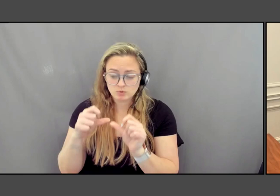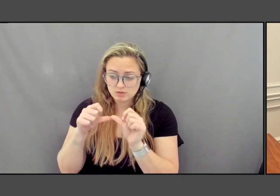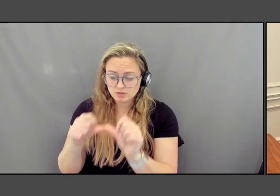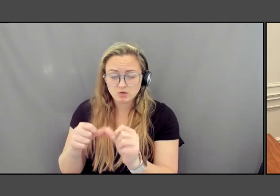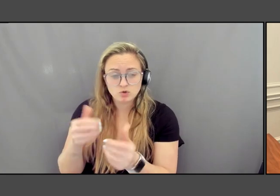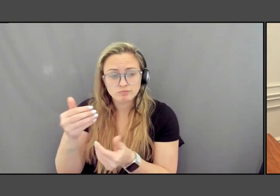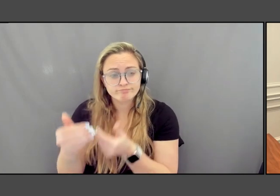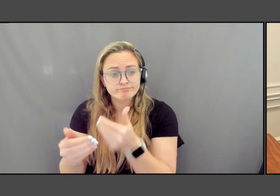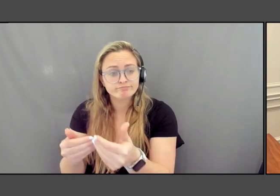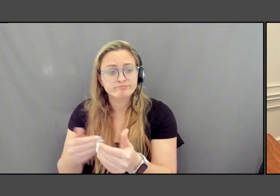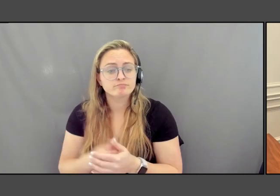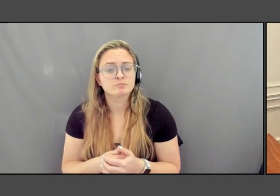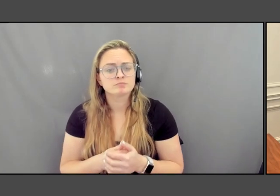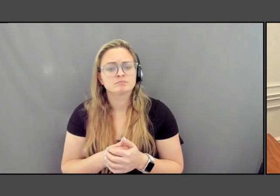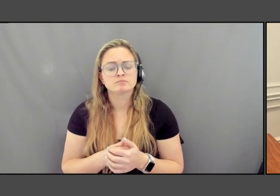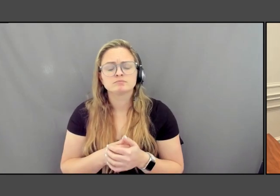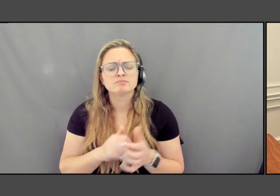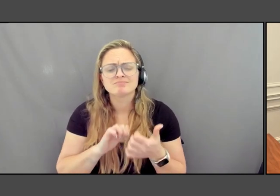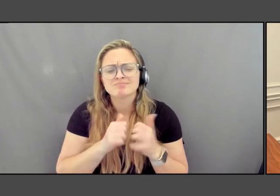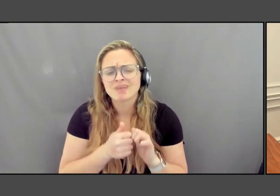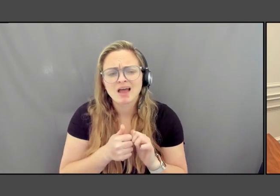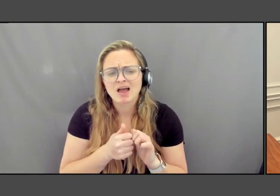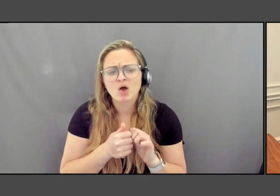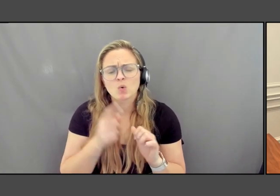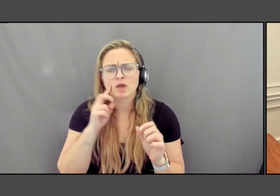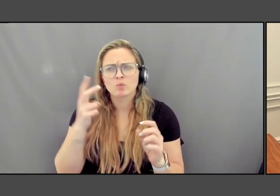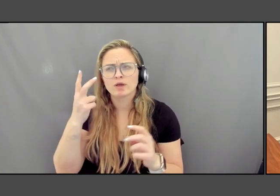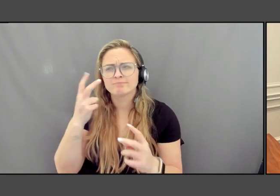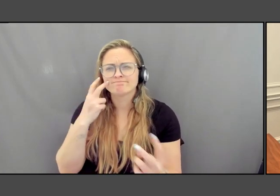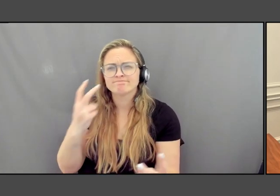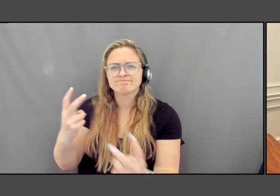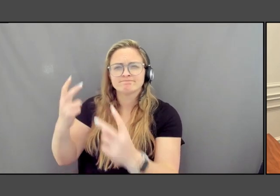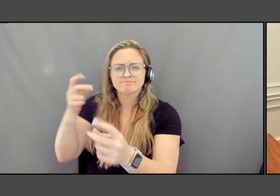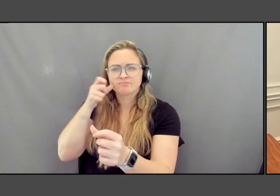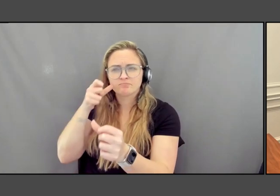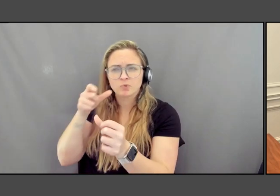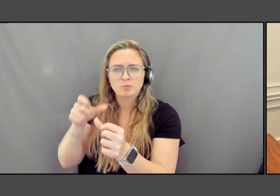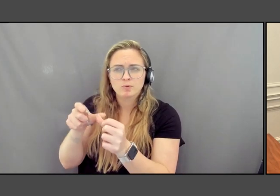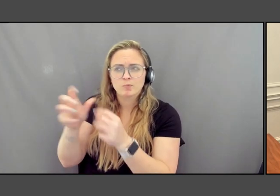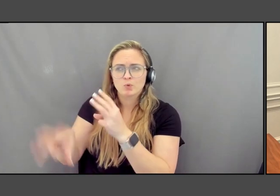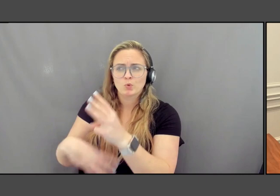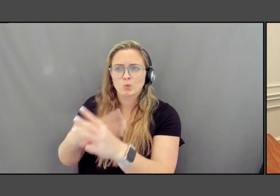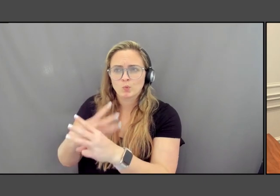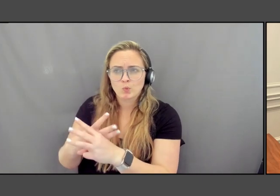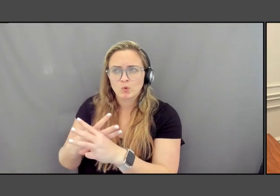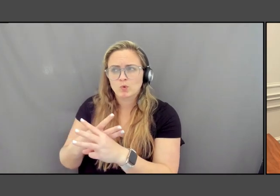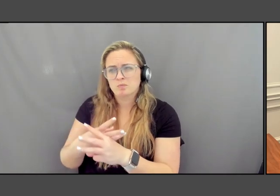How can we best memorialize the world and its inhabitants and societies as we move forward?